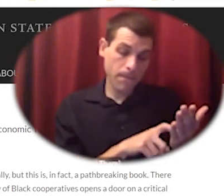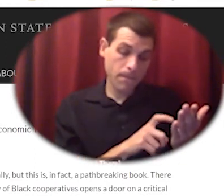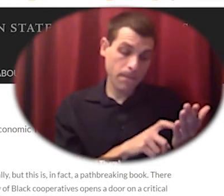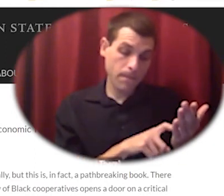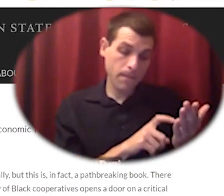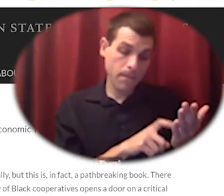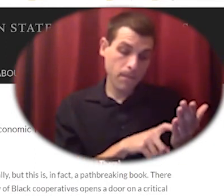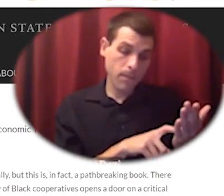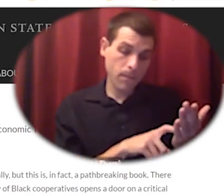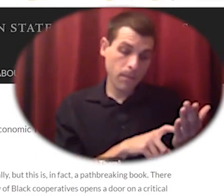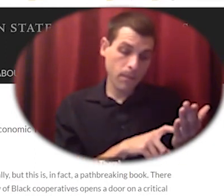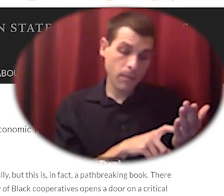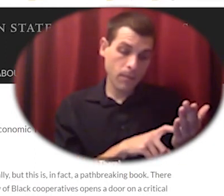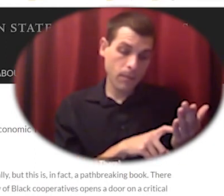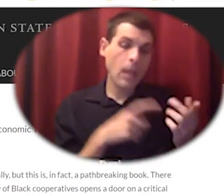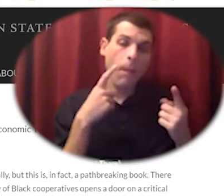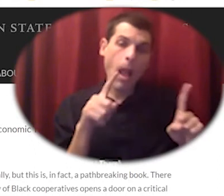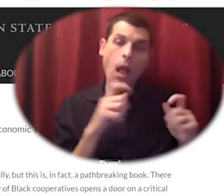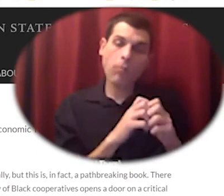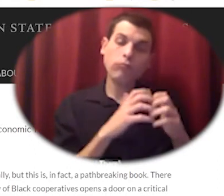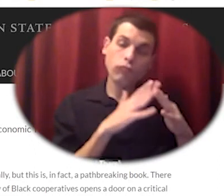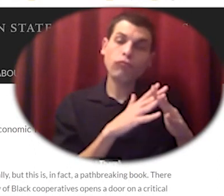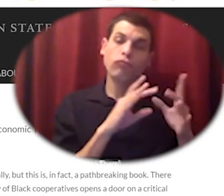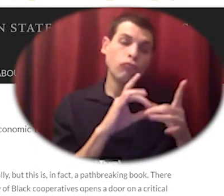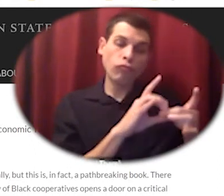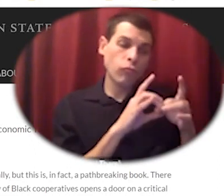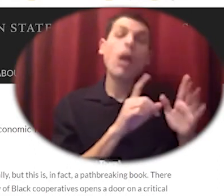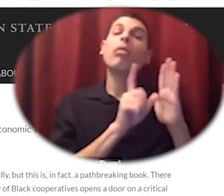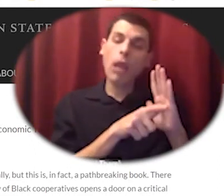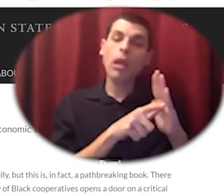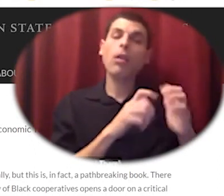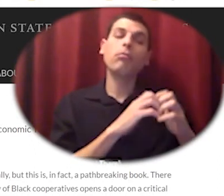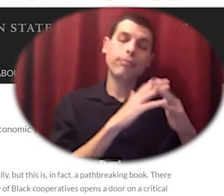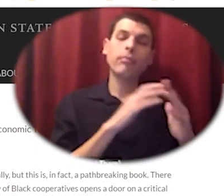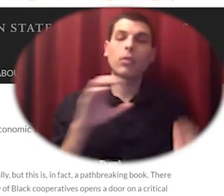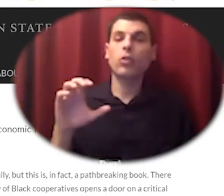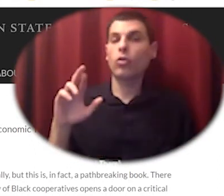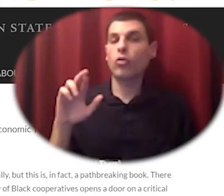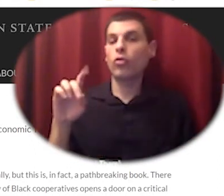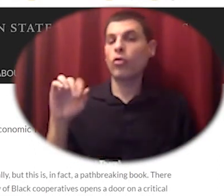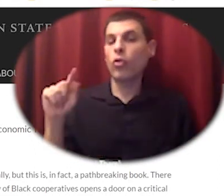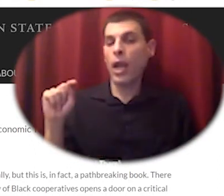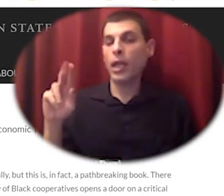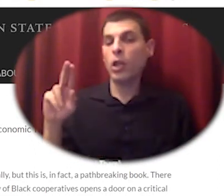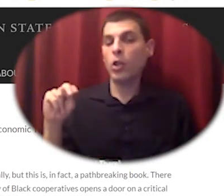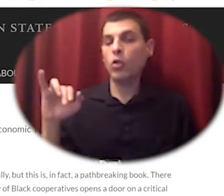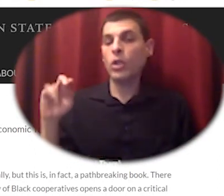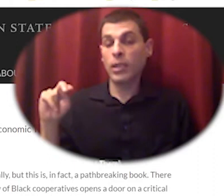enough capital to form credit unions there are some jokes that Dr Jessica